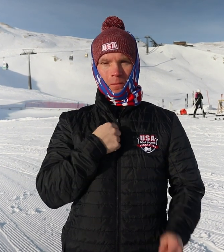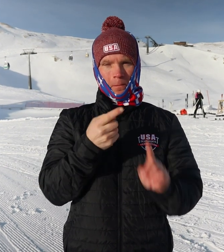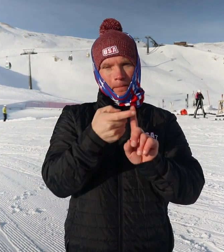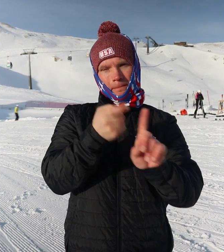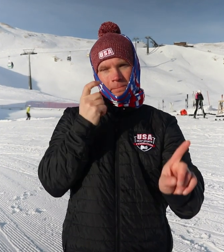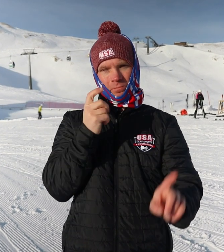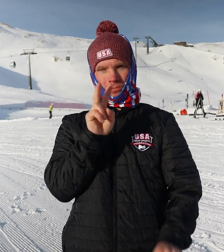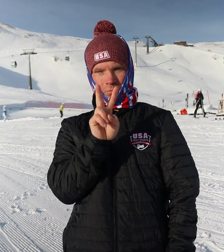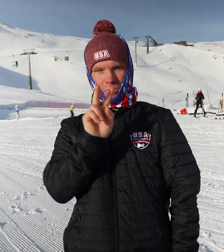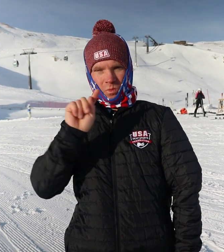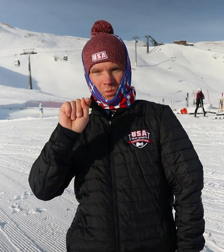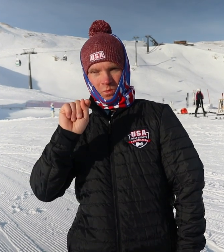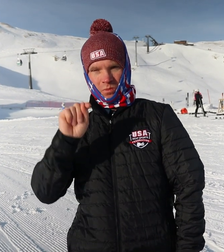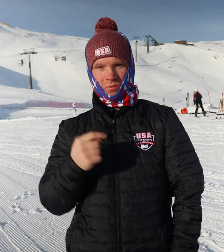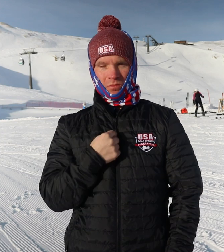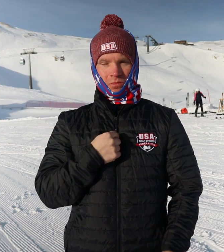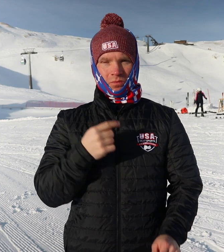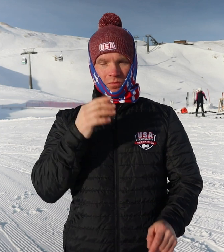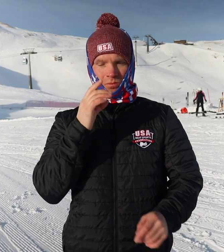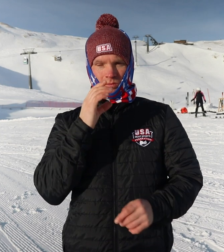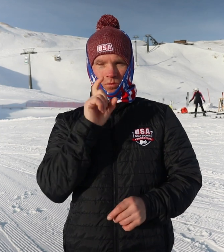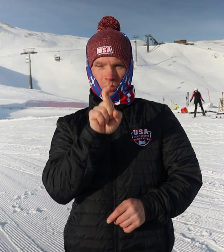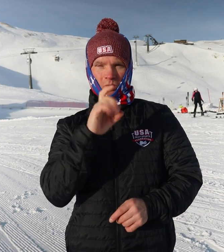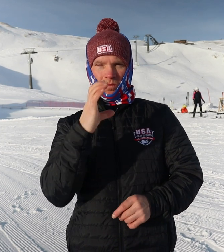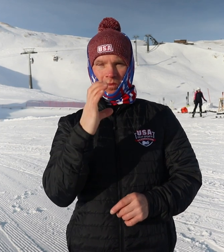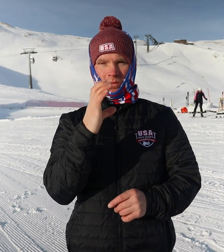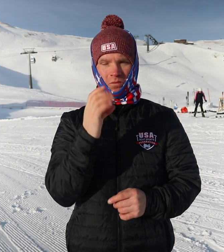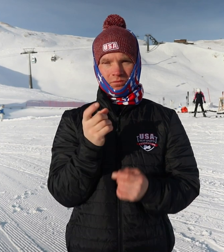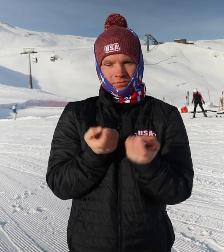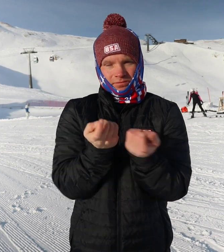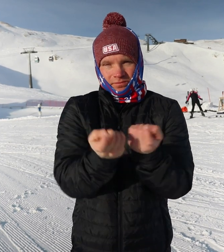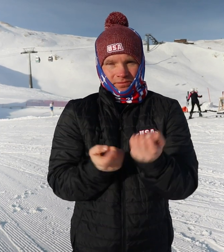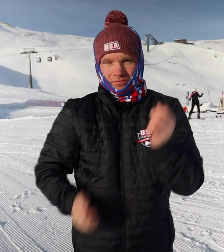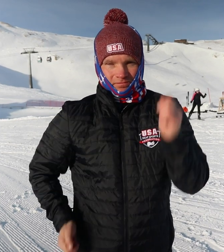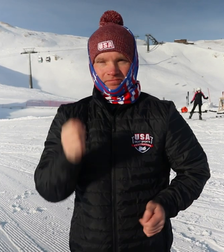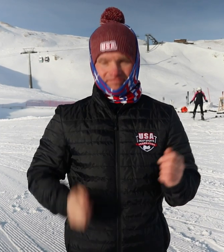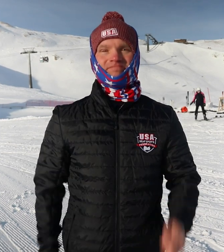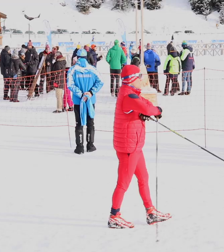I’m from Vermont, and I’m a cross-country skier.